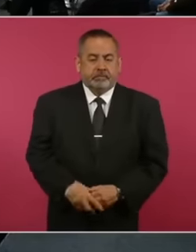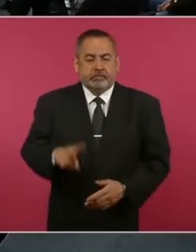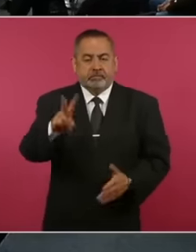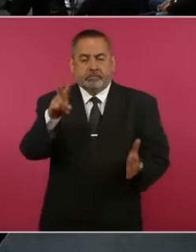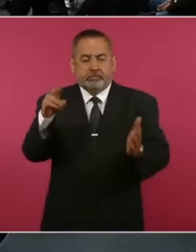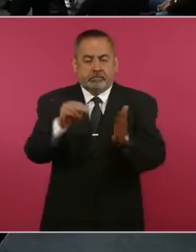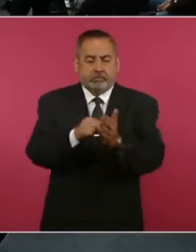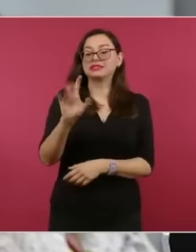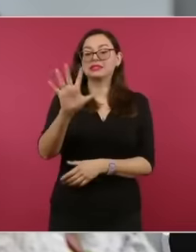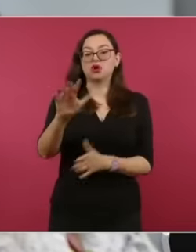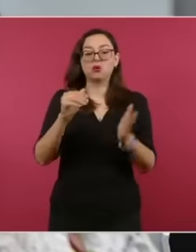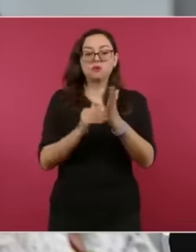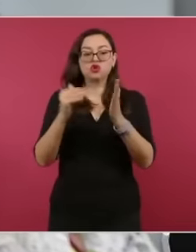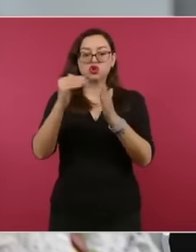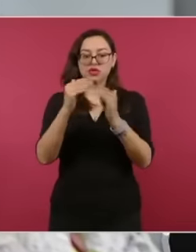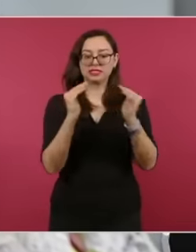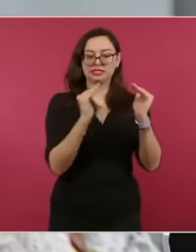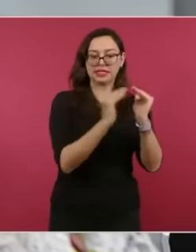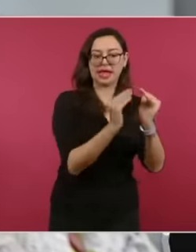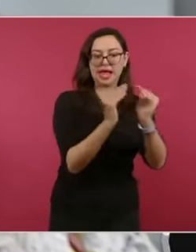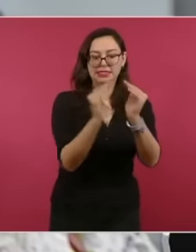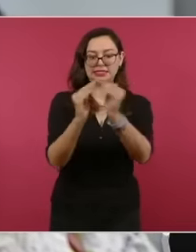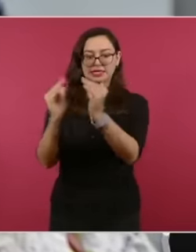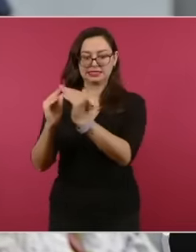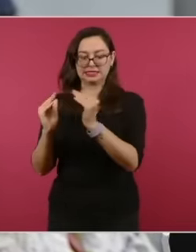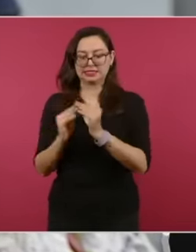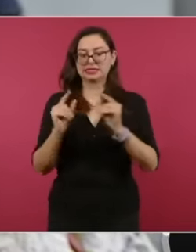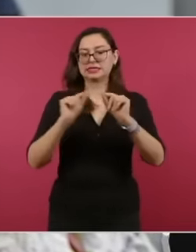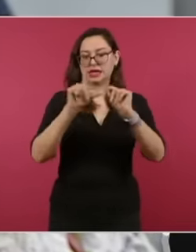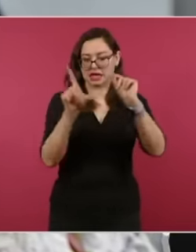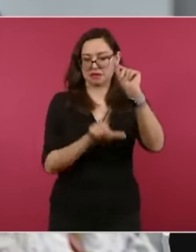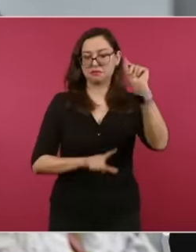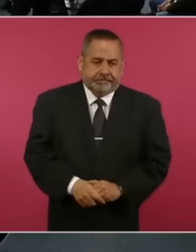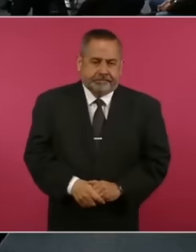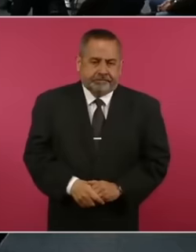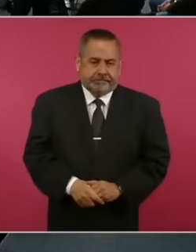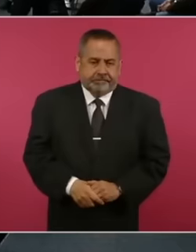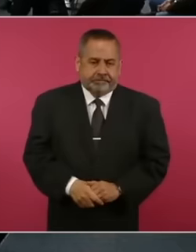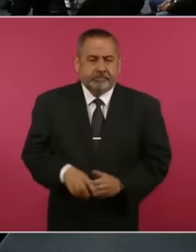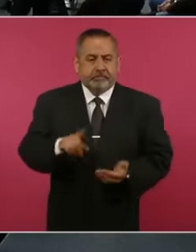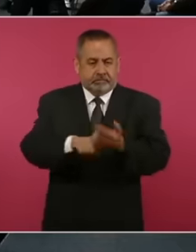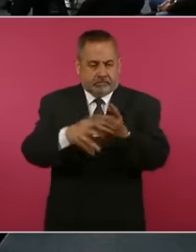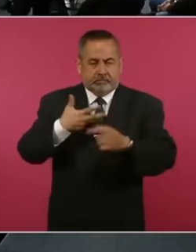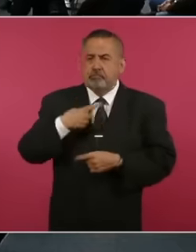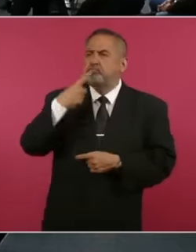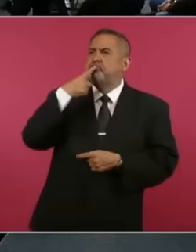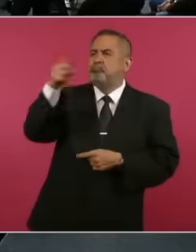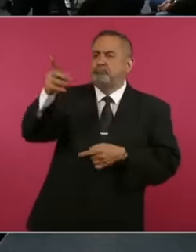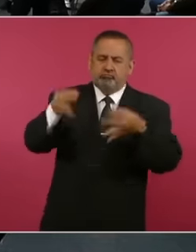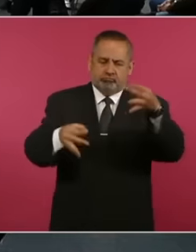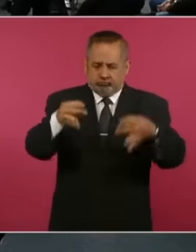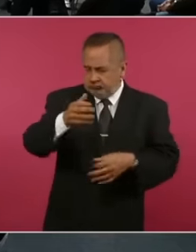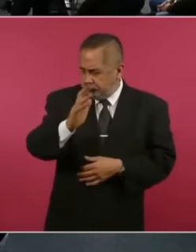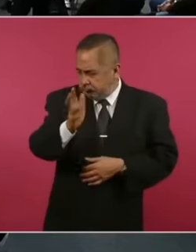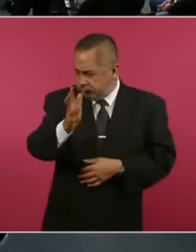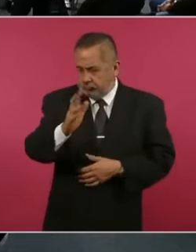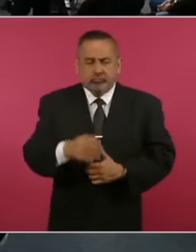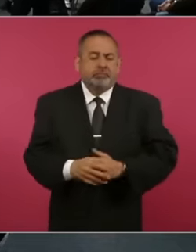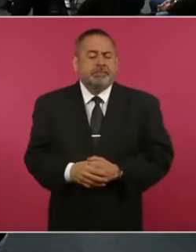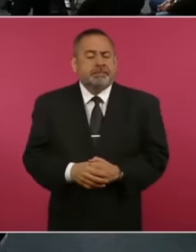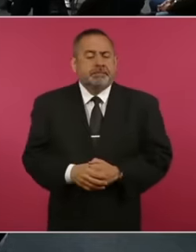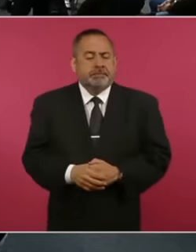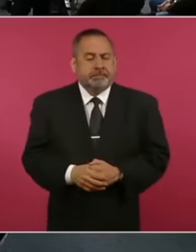hectares. And we have a complaint filed and we are sure